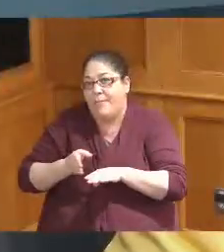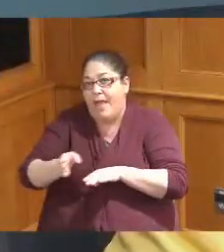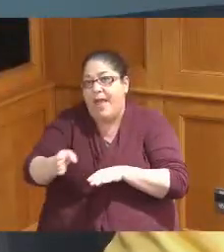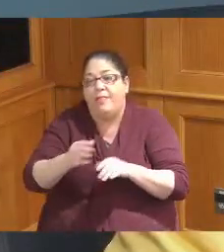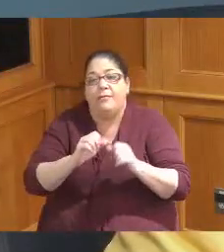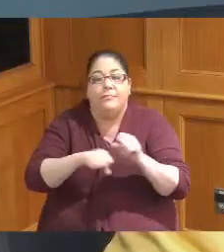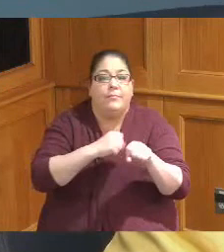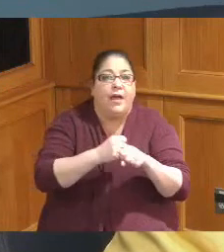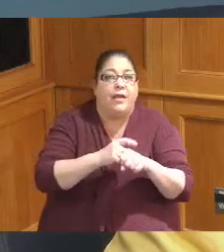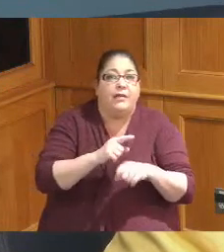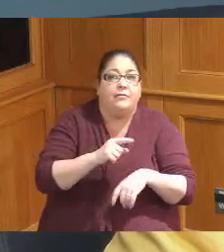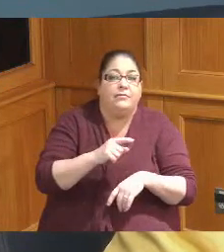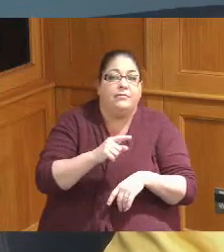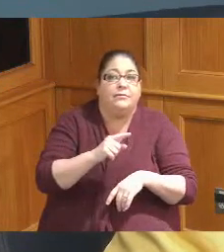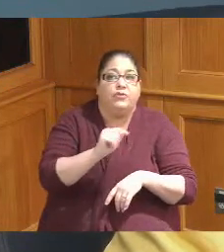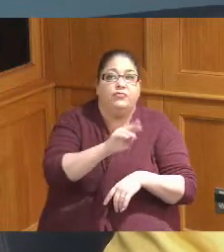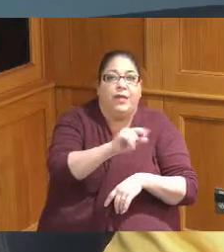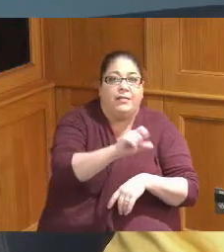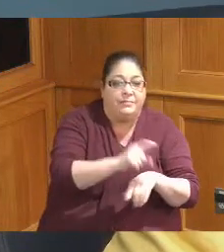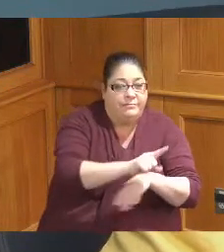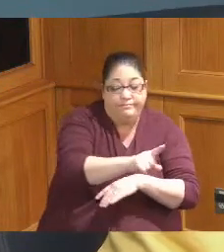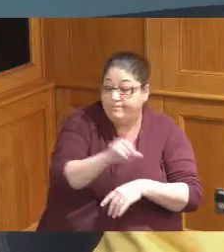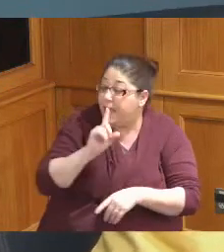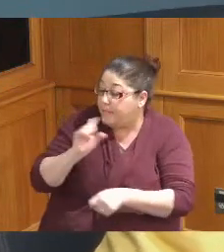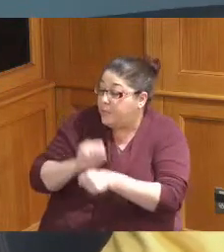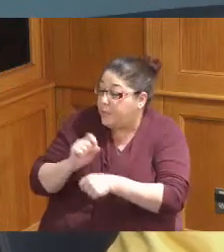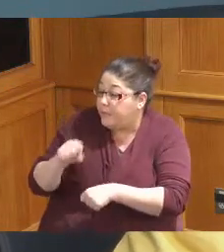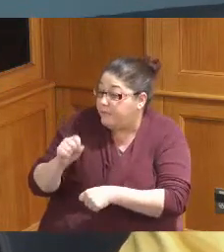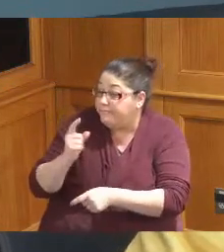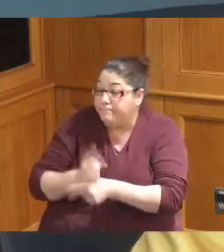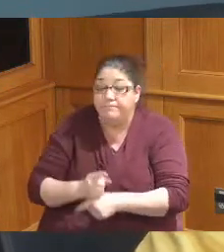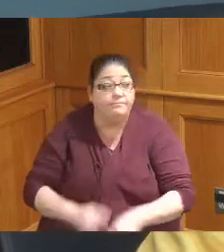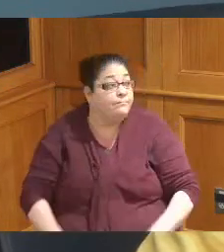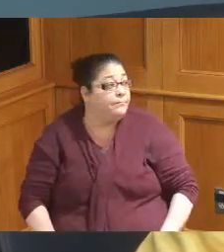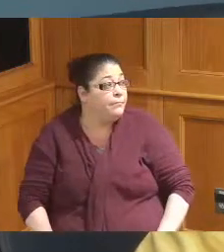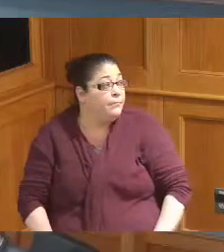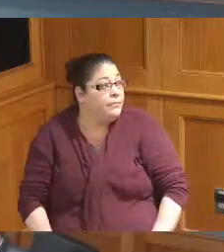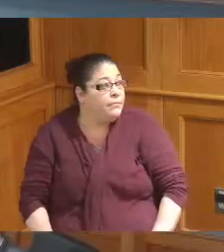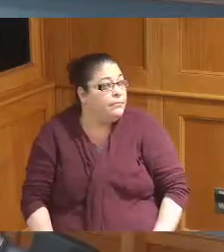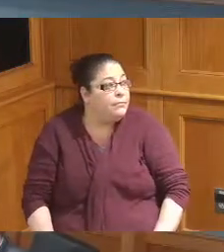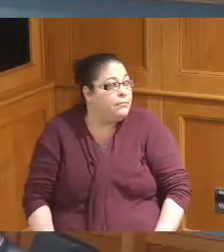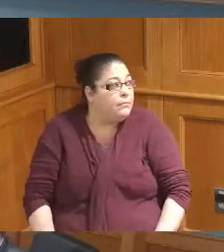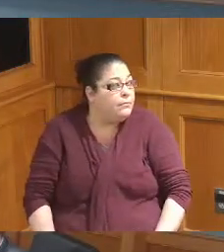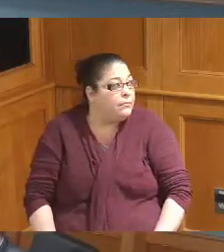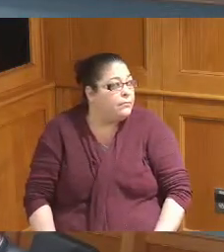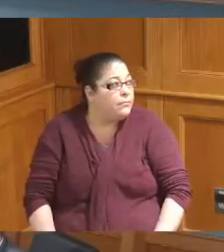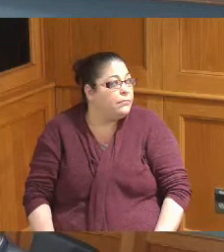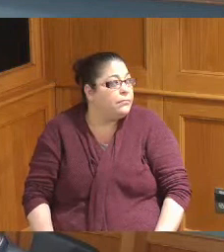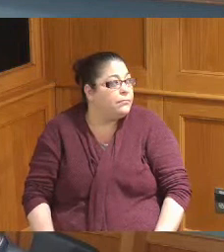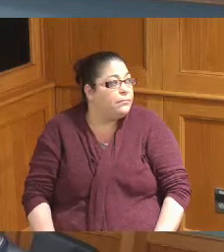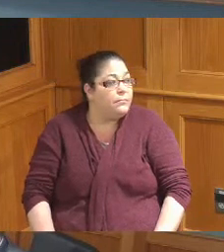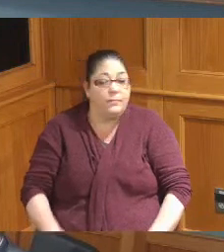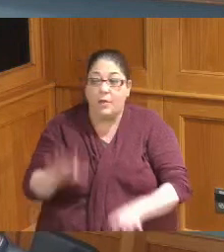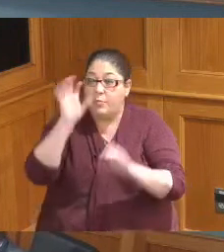trails I think that would be good for people yeah yeah thank you thank you now I'd like to